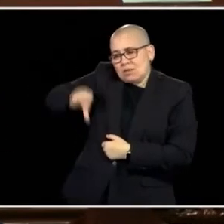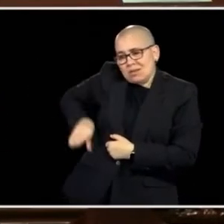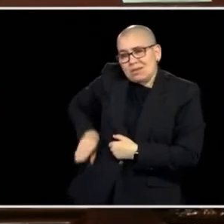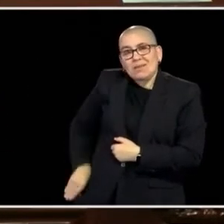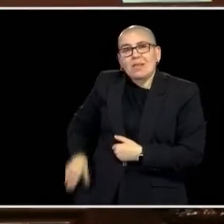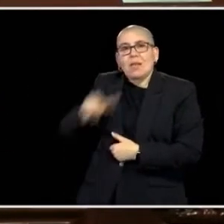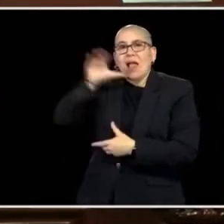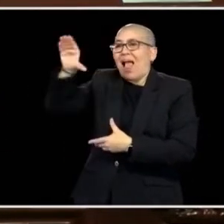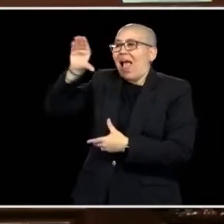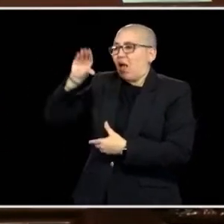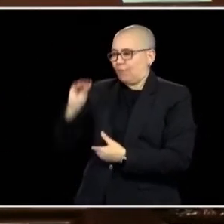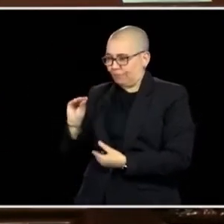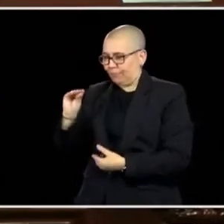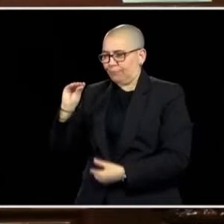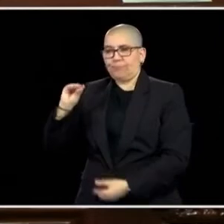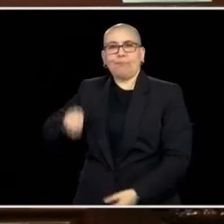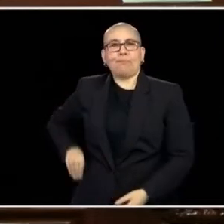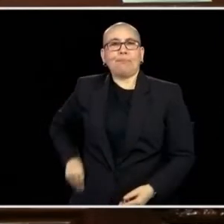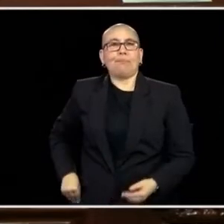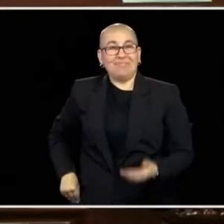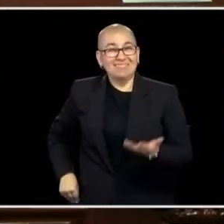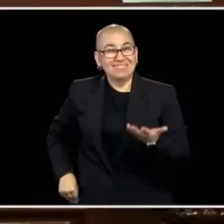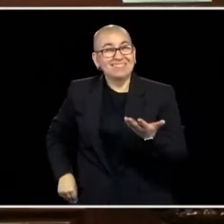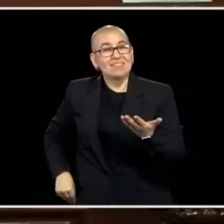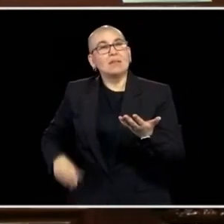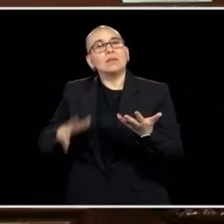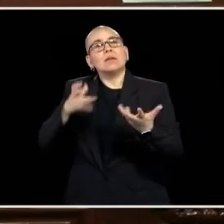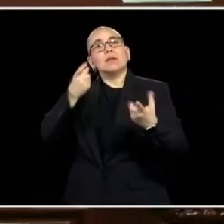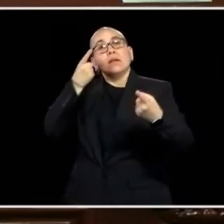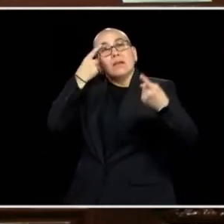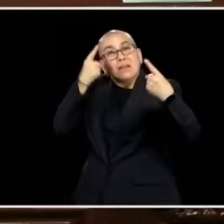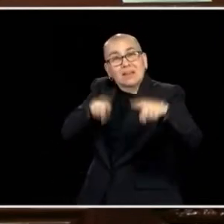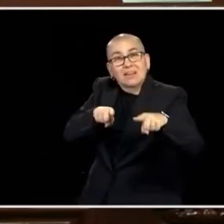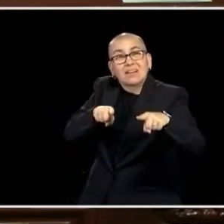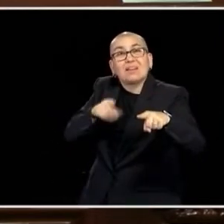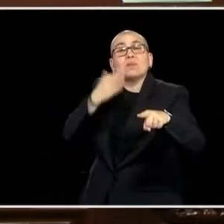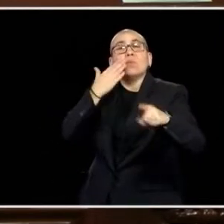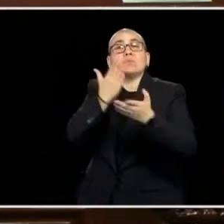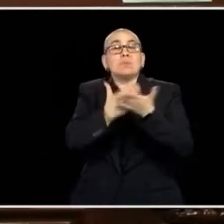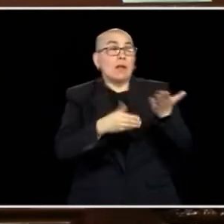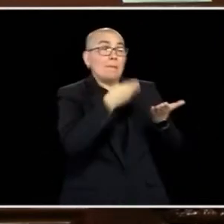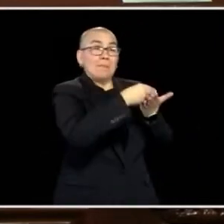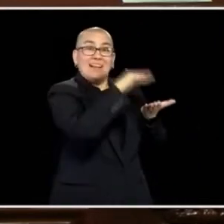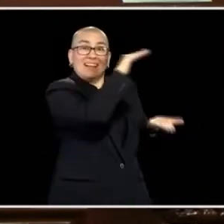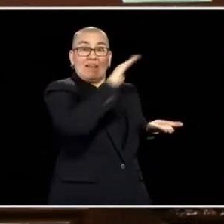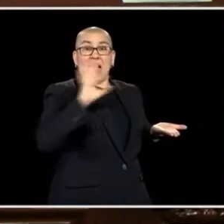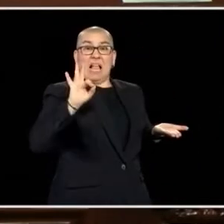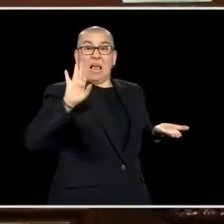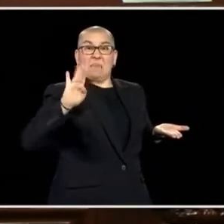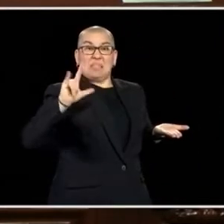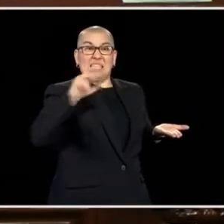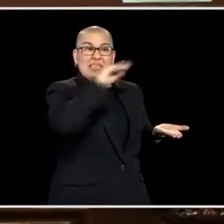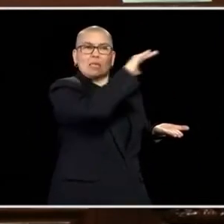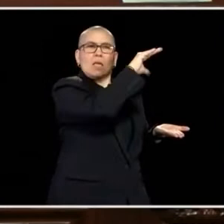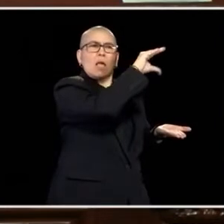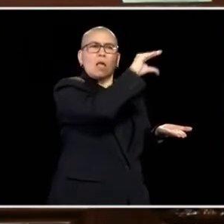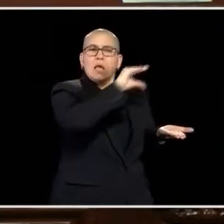EXTRA IN THEIR POCKET RIGHT NOW. WE'RE SITTING ON THIS SURPLUS, LET'S COME TOGETHER IN A COMPROMISE AND SEE IF MAYBE WE COULD GET SOME IMMEDIATE RELIEF AND TALK ABOUT THIS